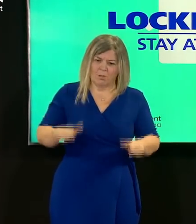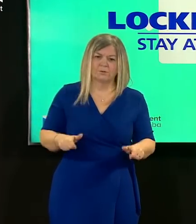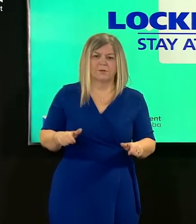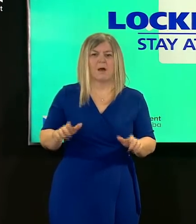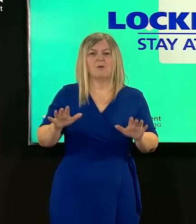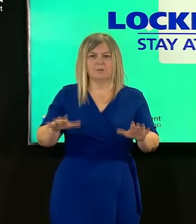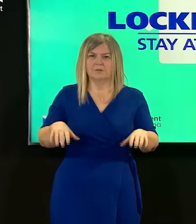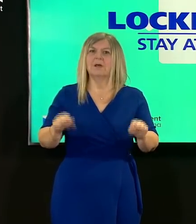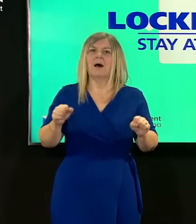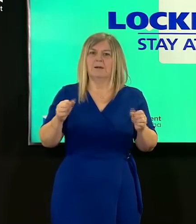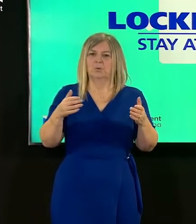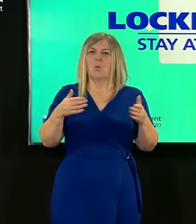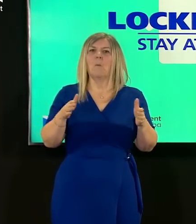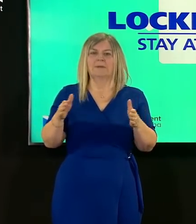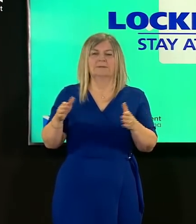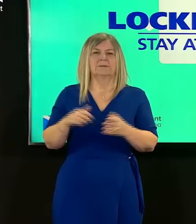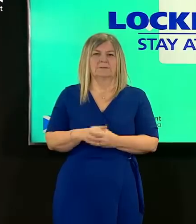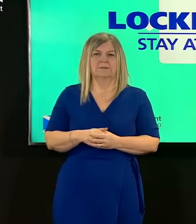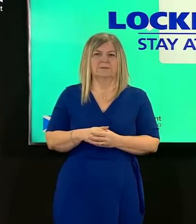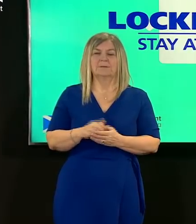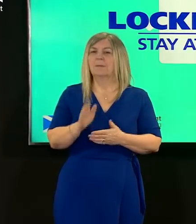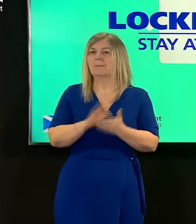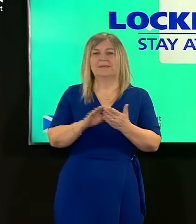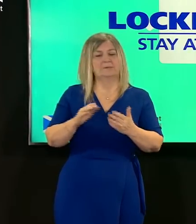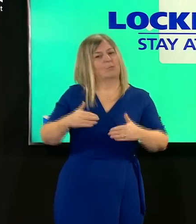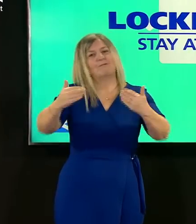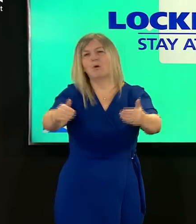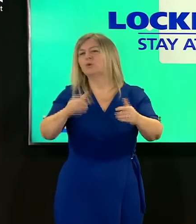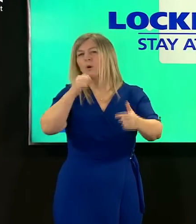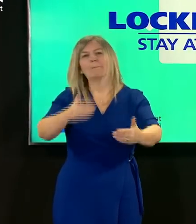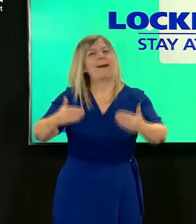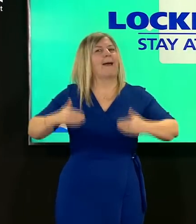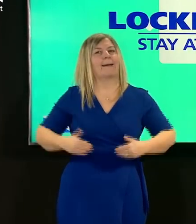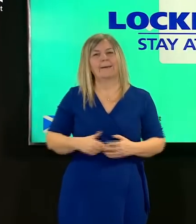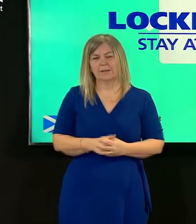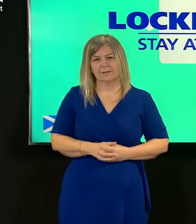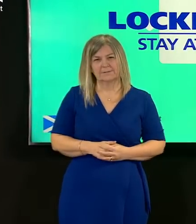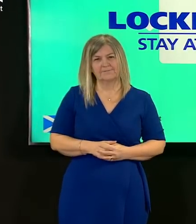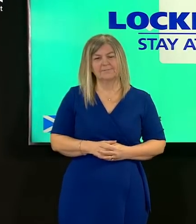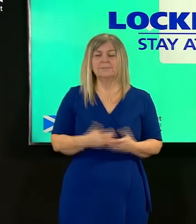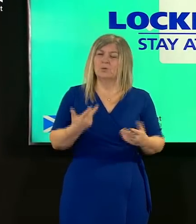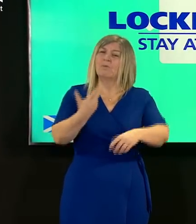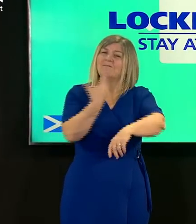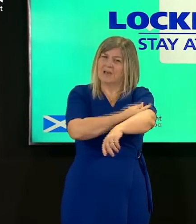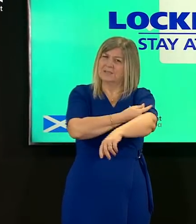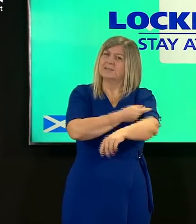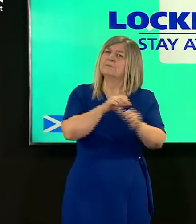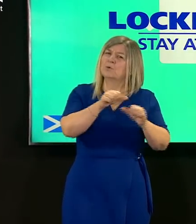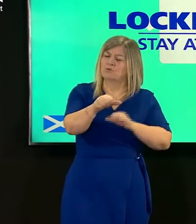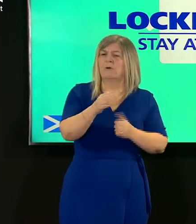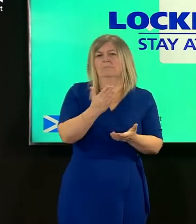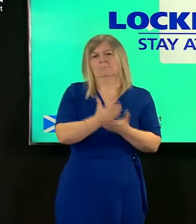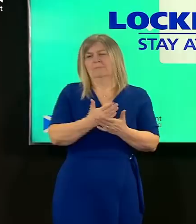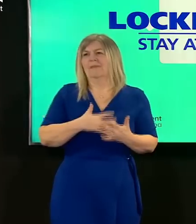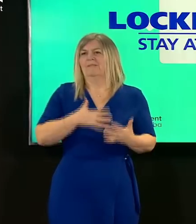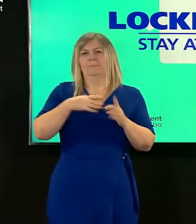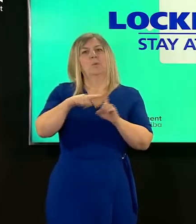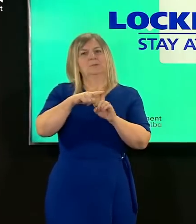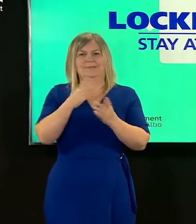does not mean we move back the vaccination program is a real positive for all of us but it's on its